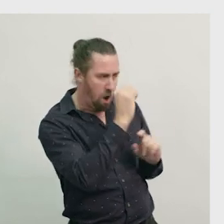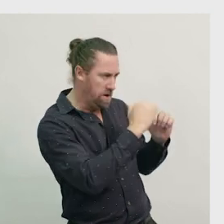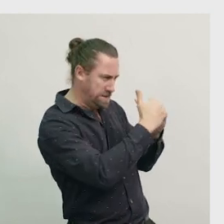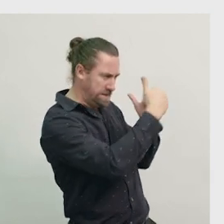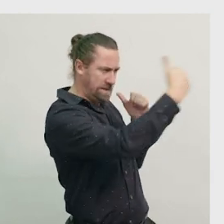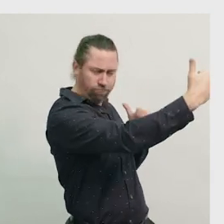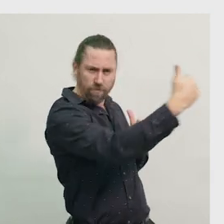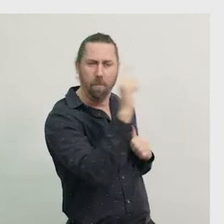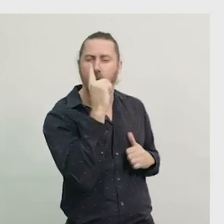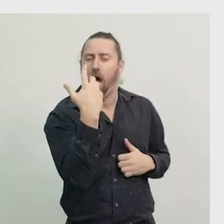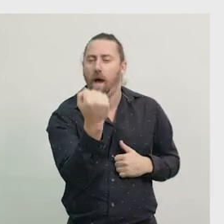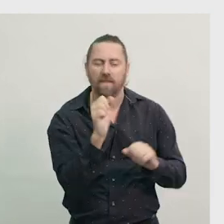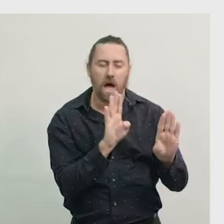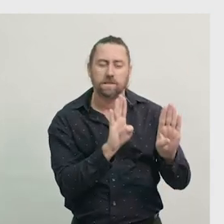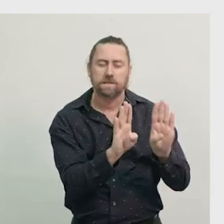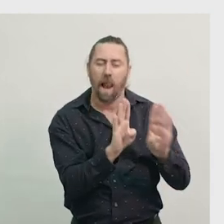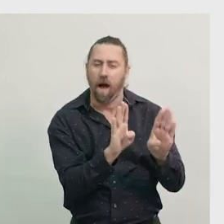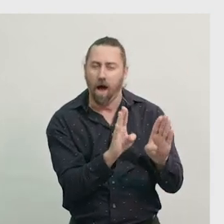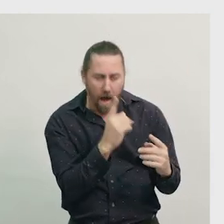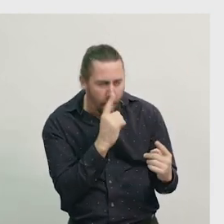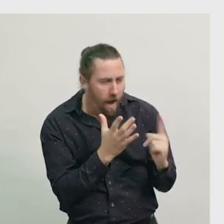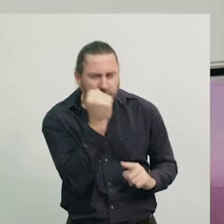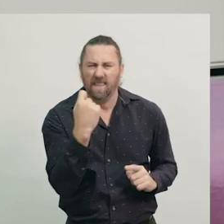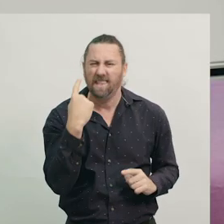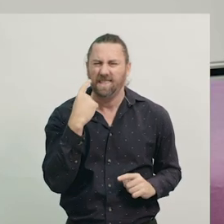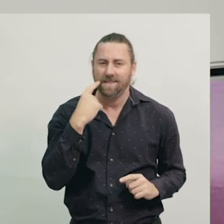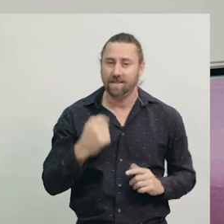and differences, between our two things.